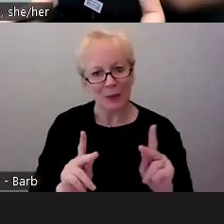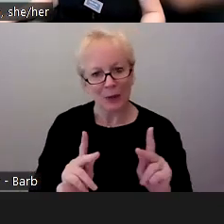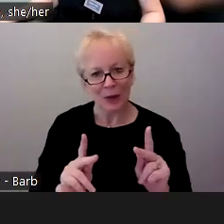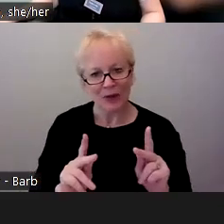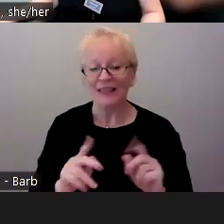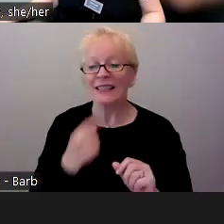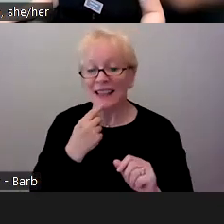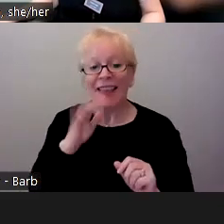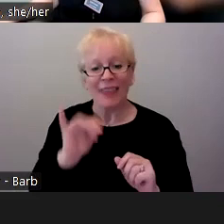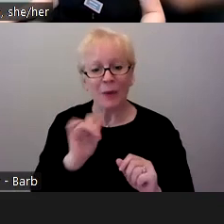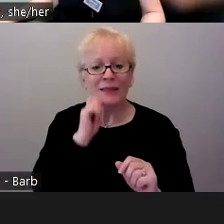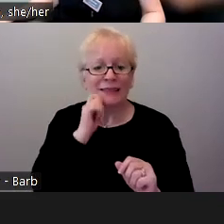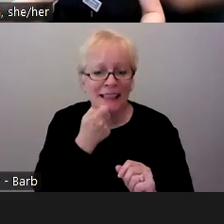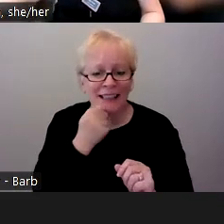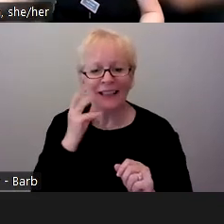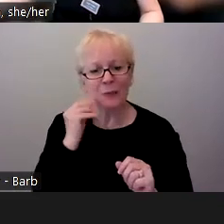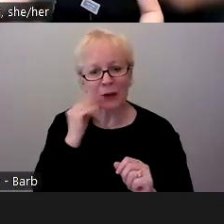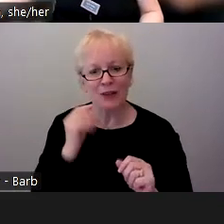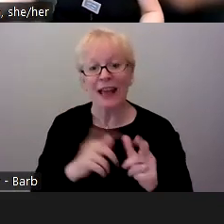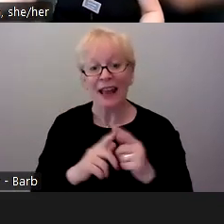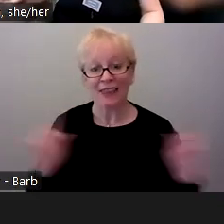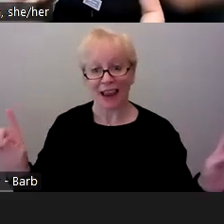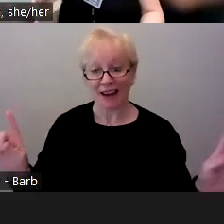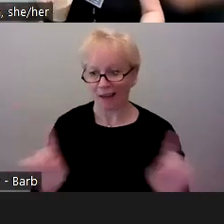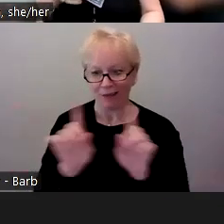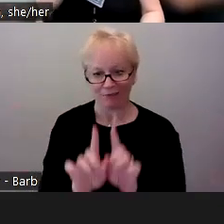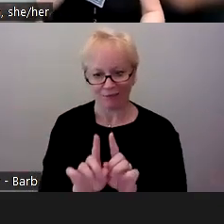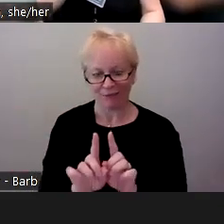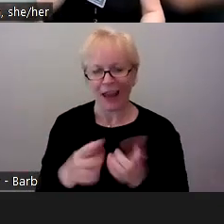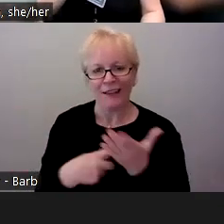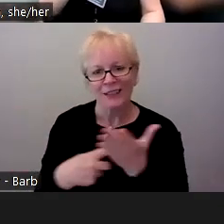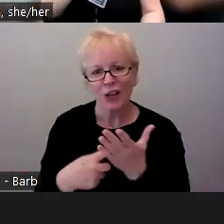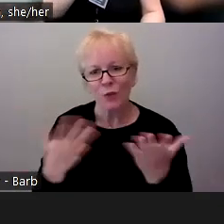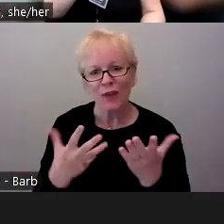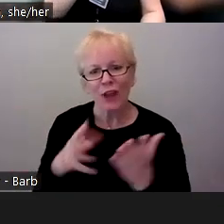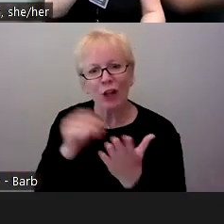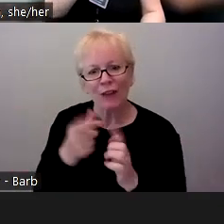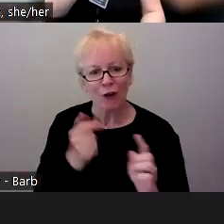And then within their team, the two of them would talk about what they were learning from their partners.